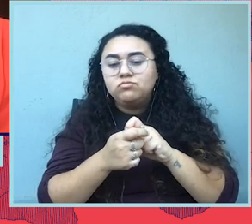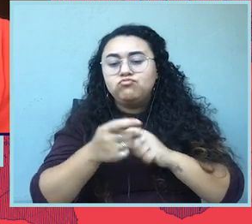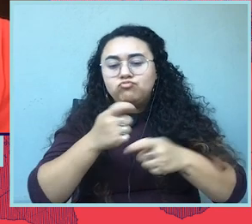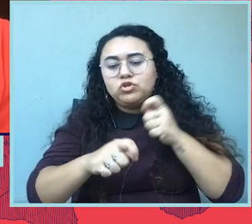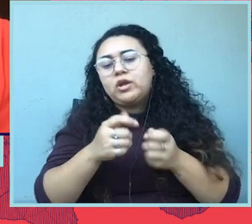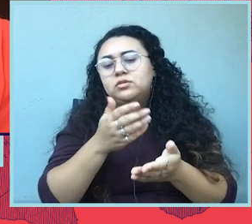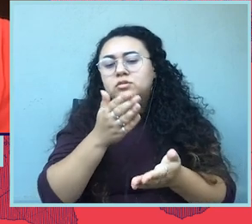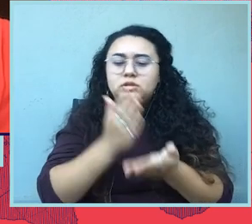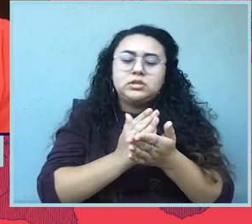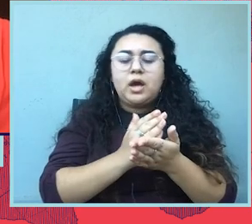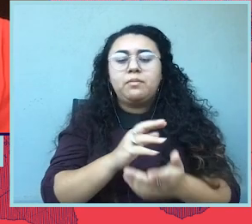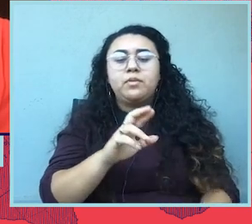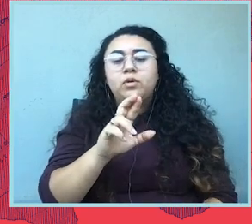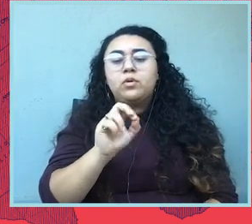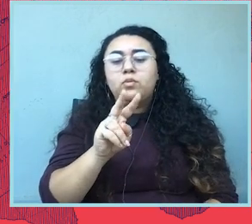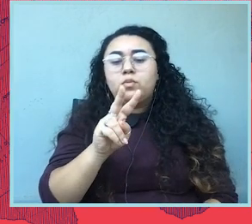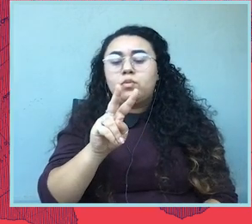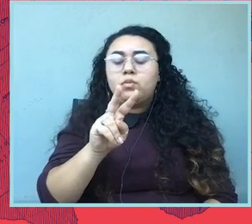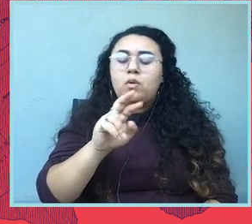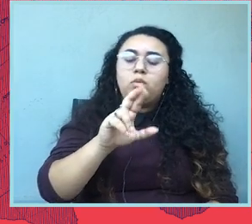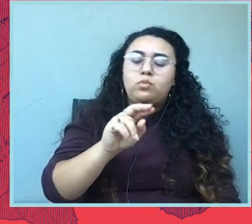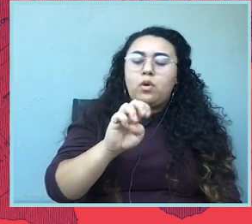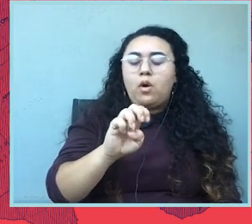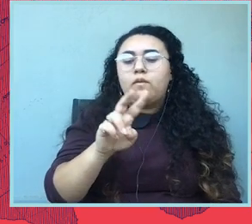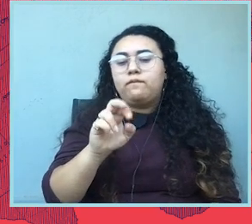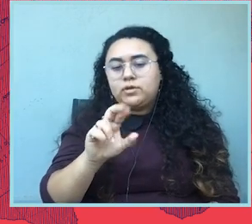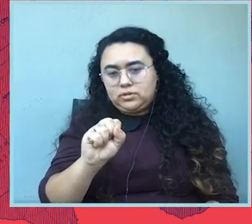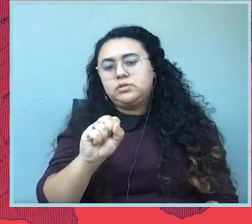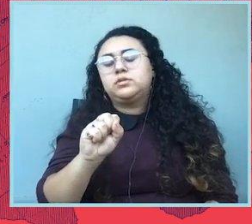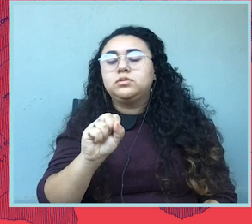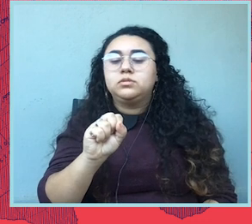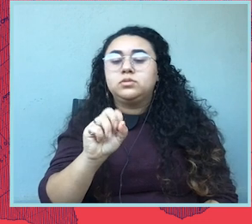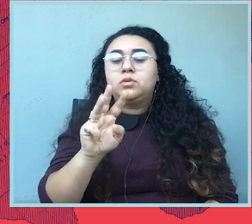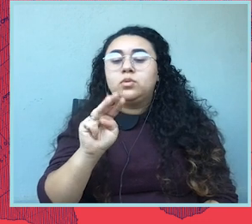We're now at an unprecedented moment the eight the Supreme Court has allowed Texas to enforce